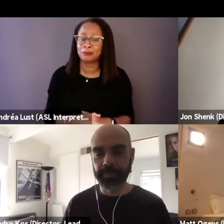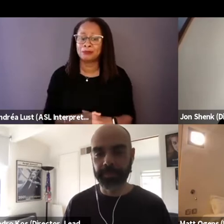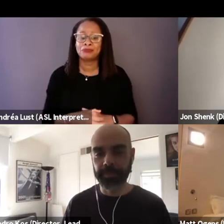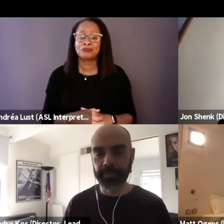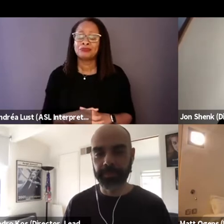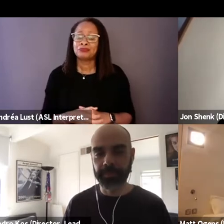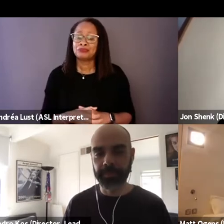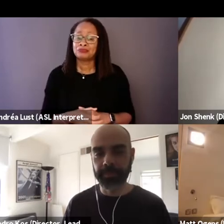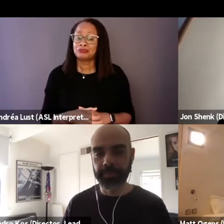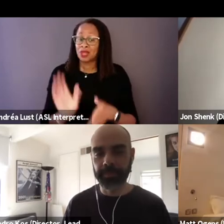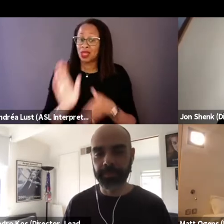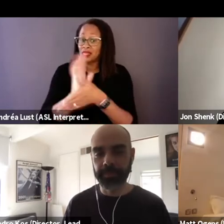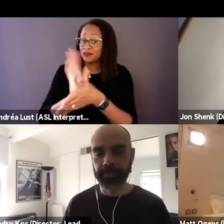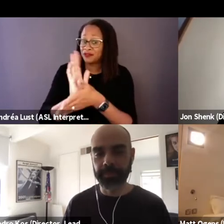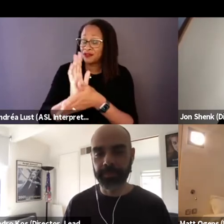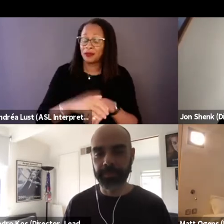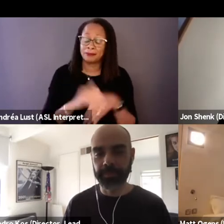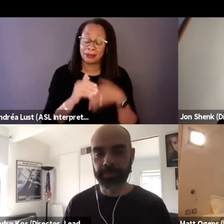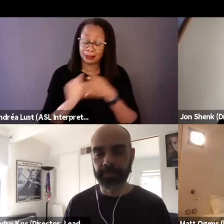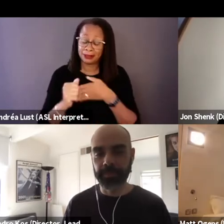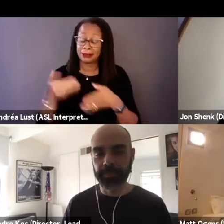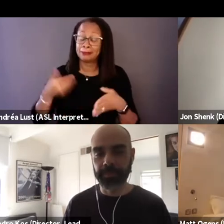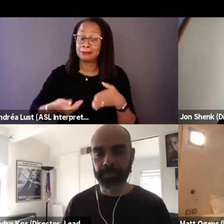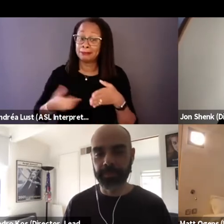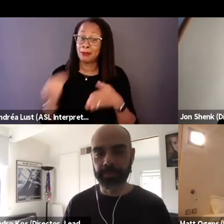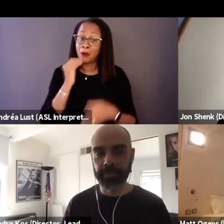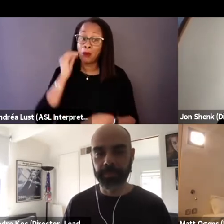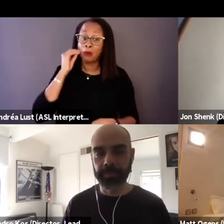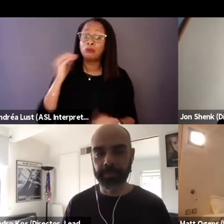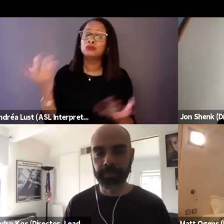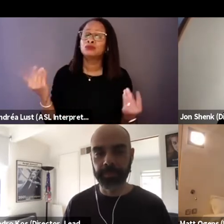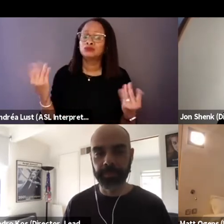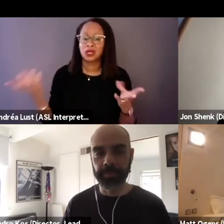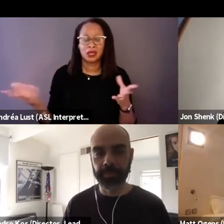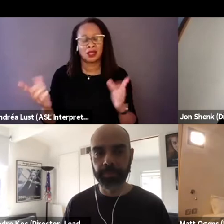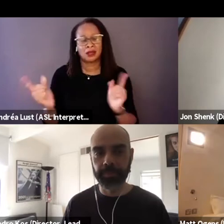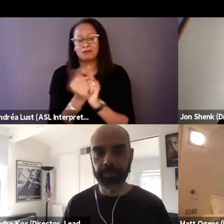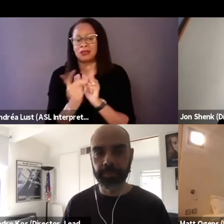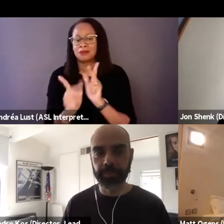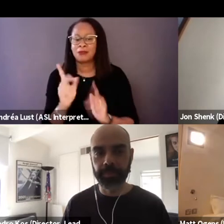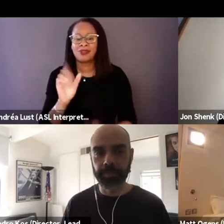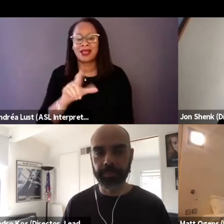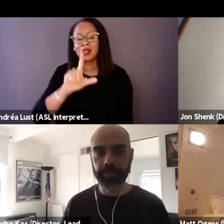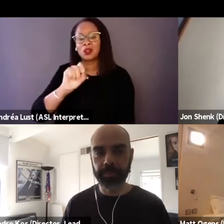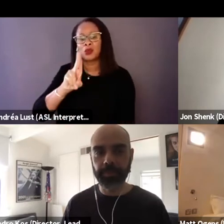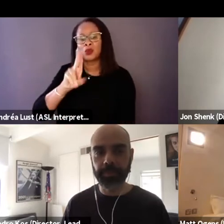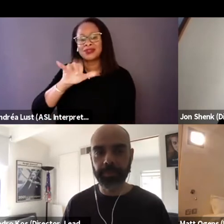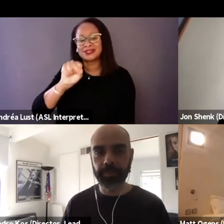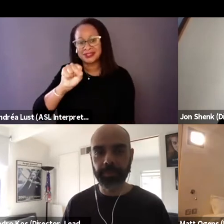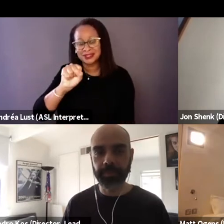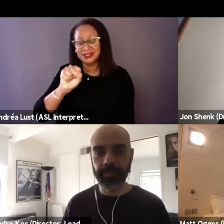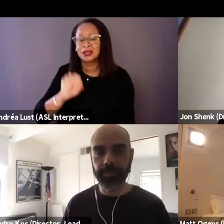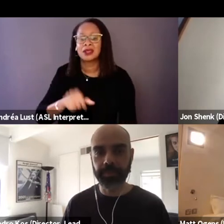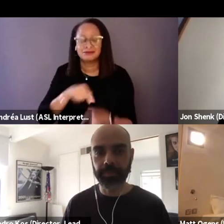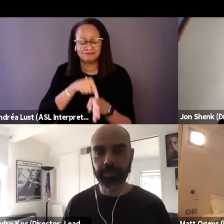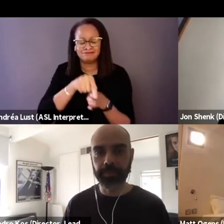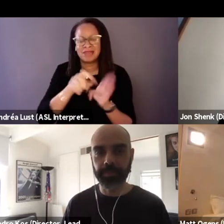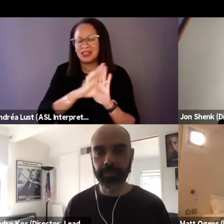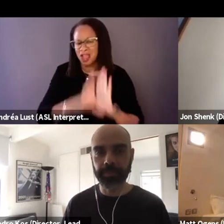In the film, Lead Me Home. You meet people like Lewis. Who's one of our kind of main characters you could say.